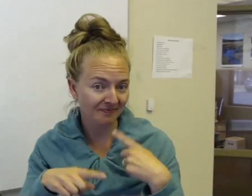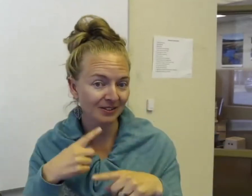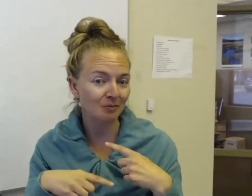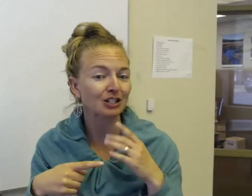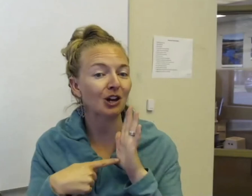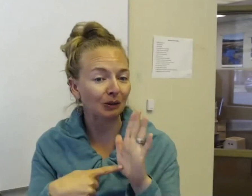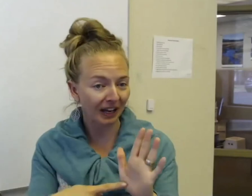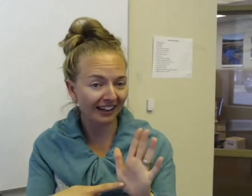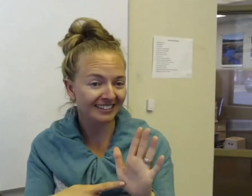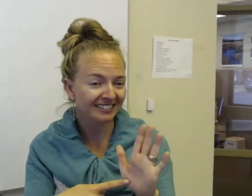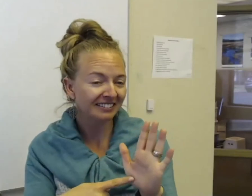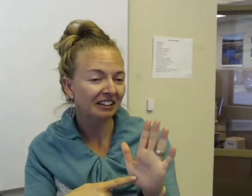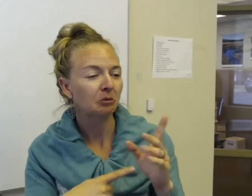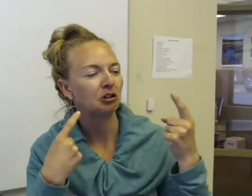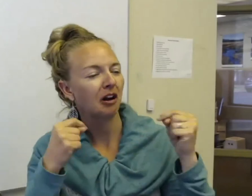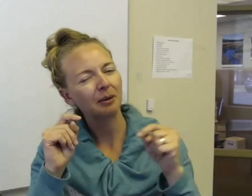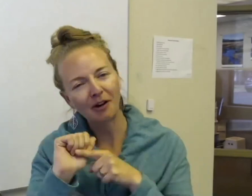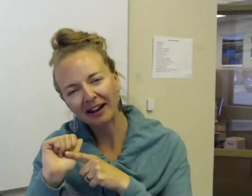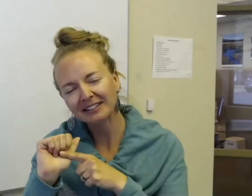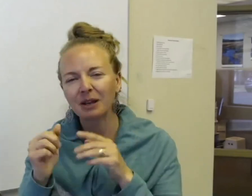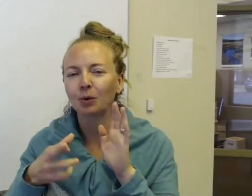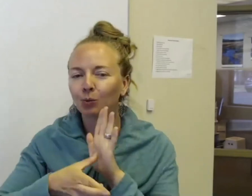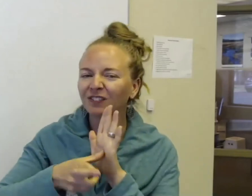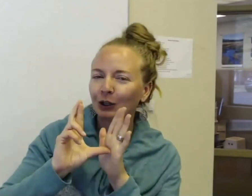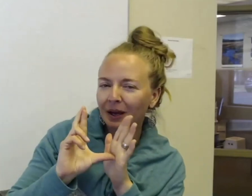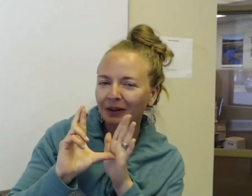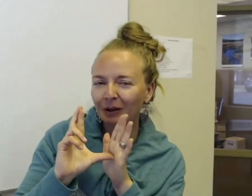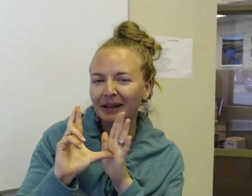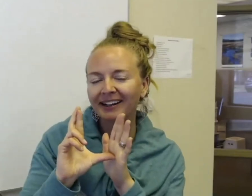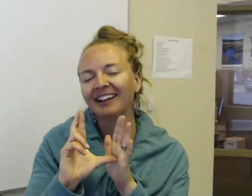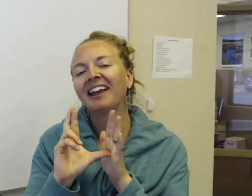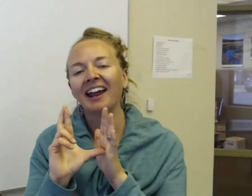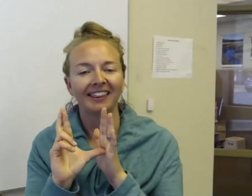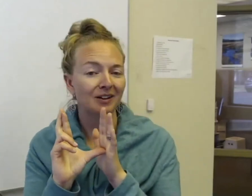So I'm going to show you guys. Try to practice and maybe review them a little bit and then